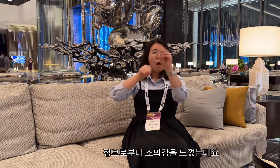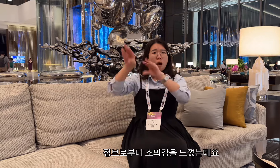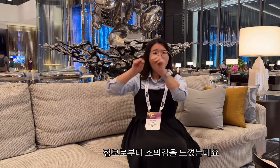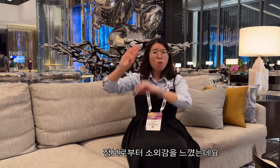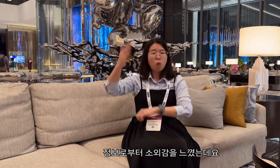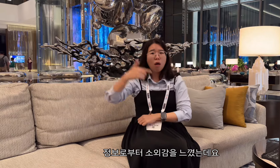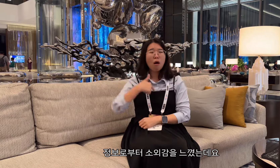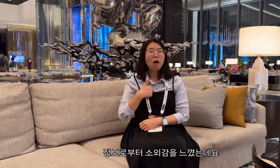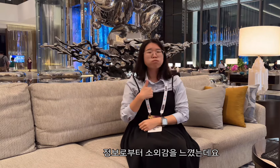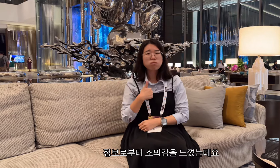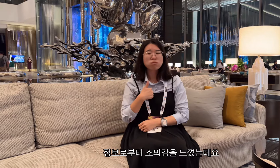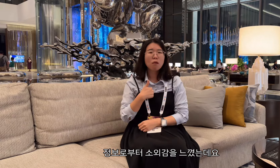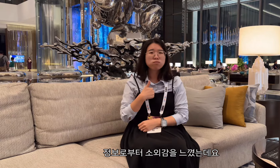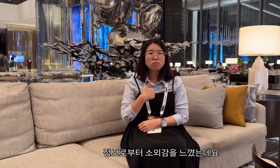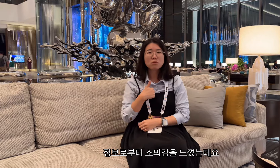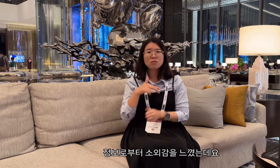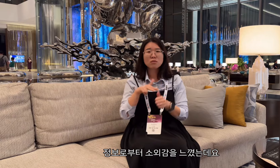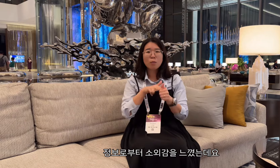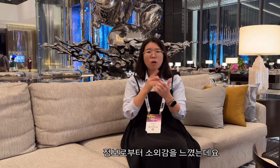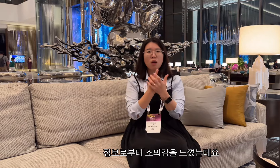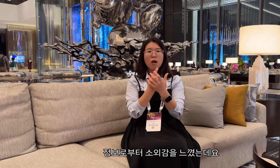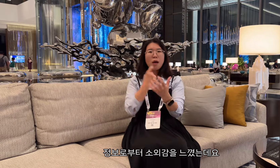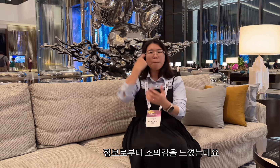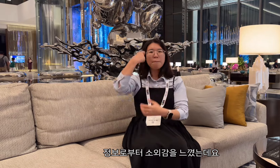so we feel alienated from the information.